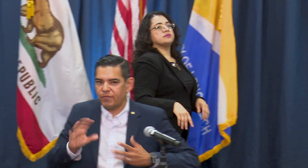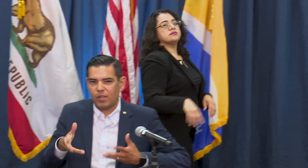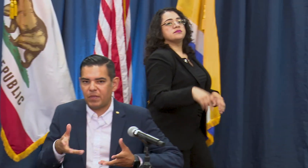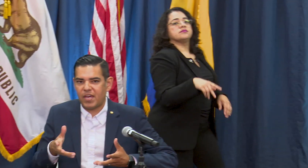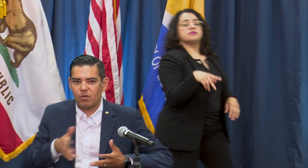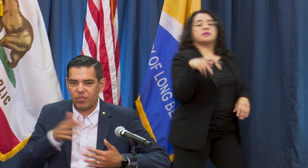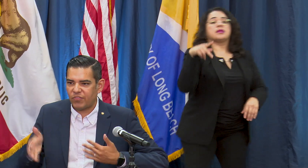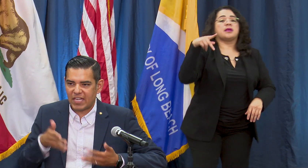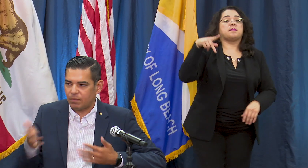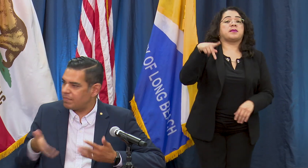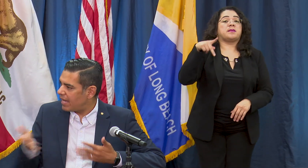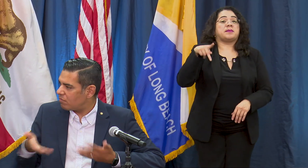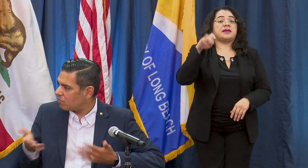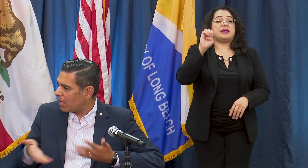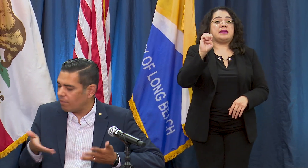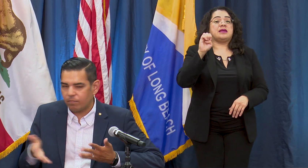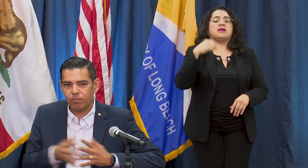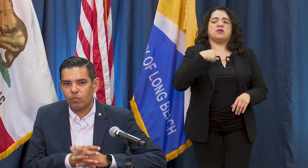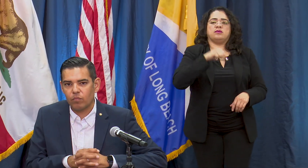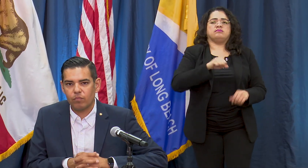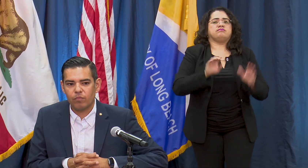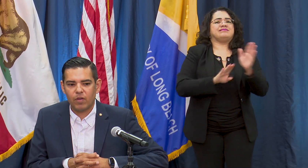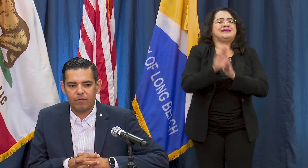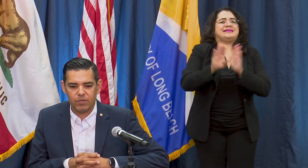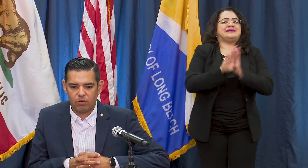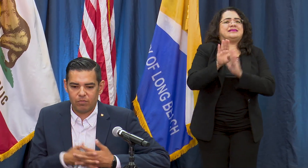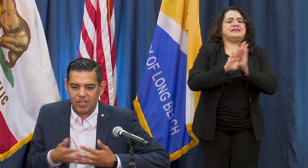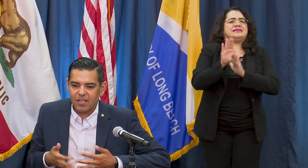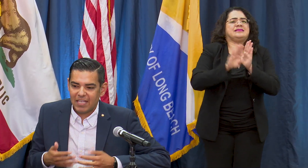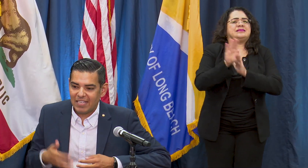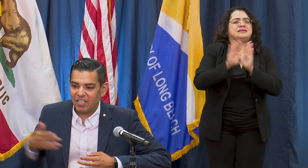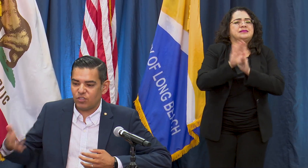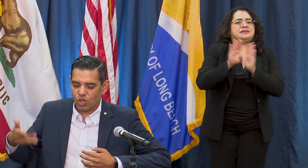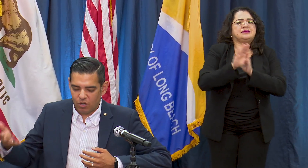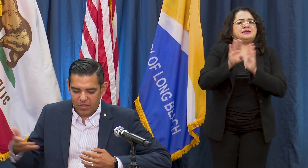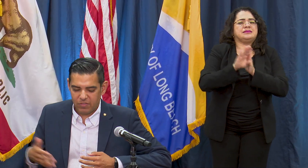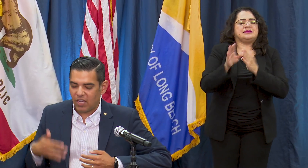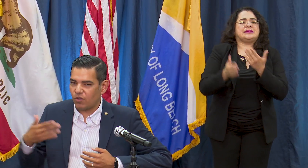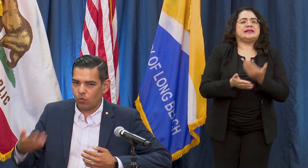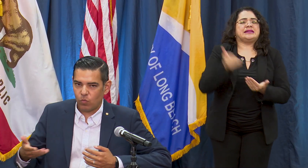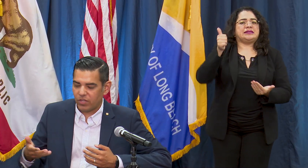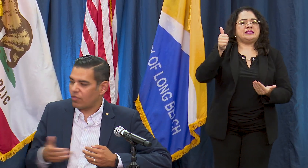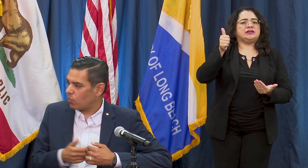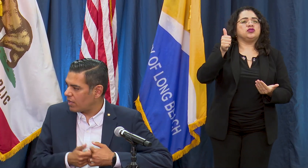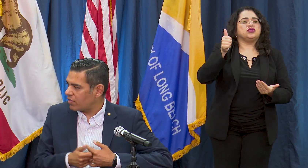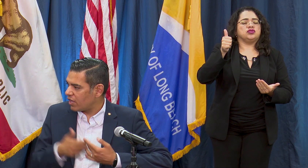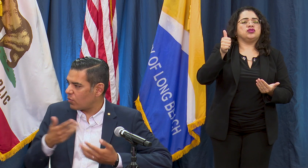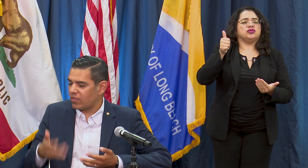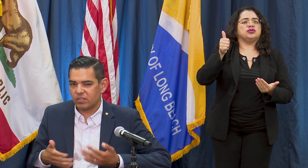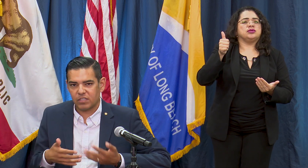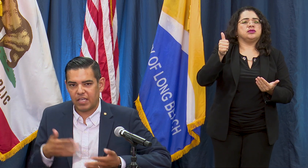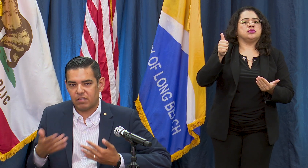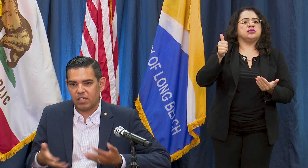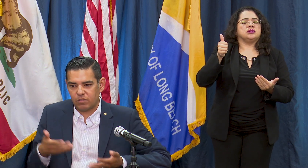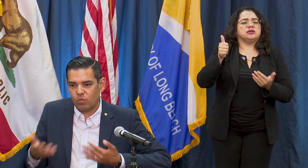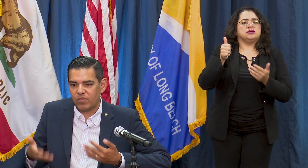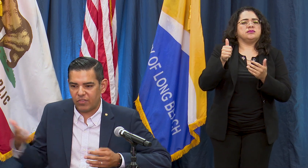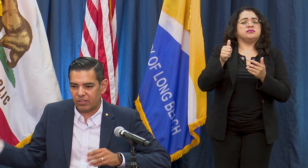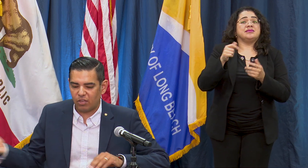developing that and we think that could be met you know easier the other one and the other one of these is the one that I think the